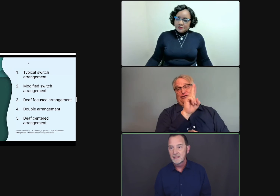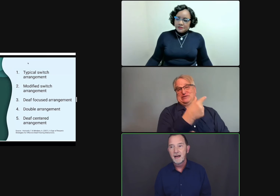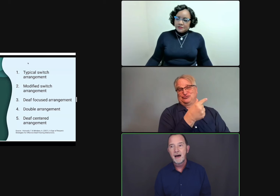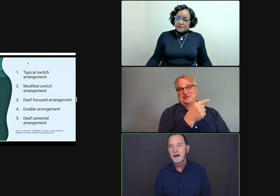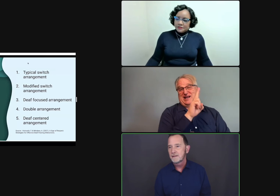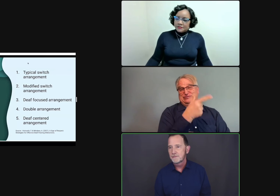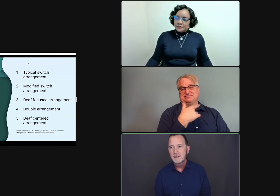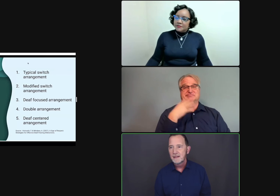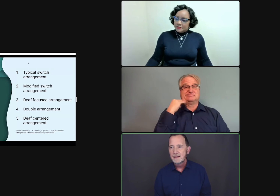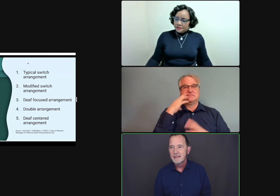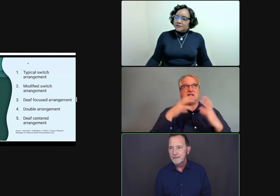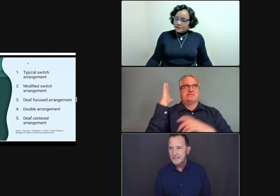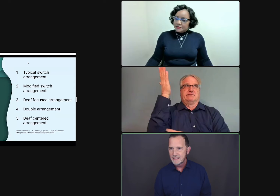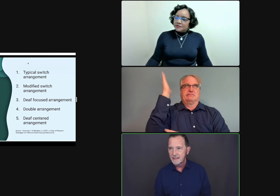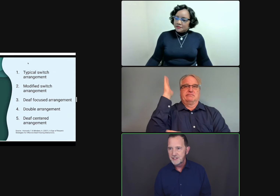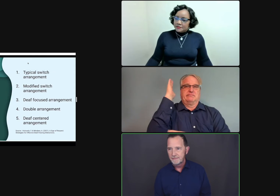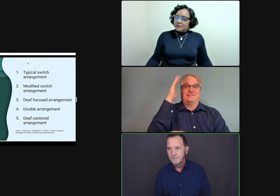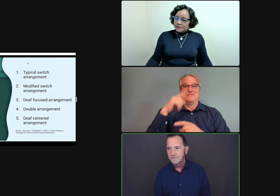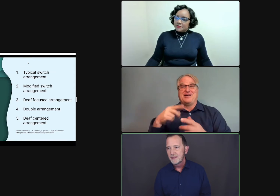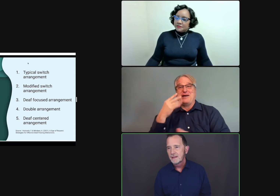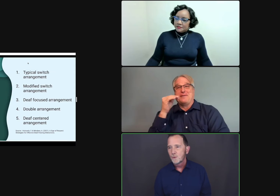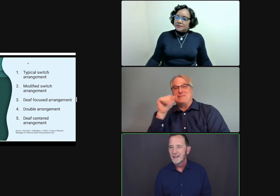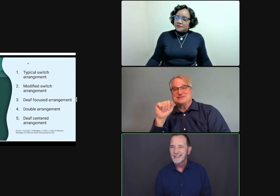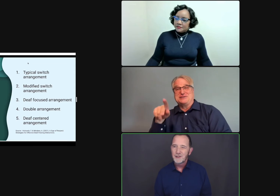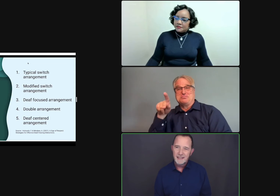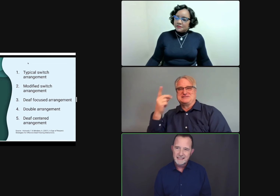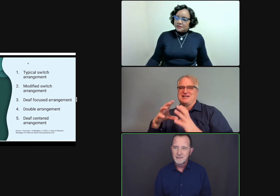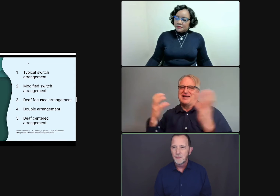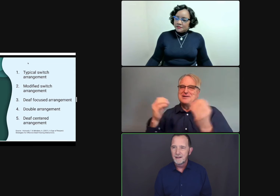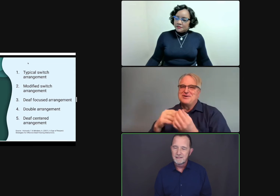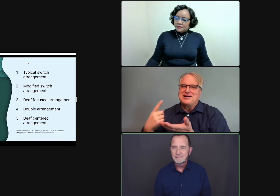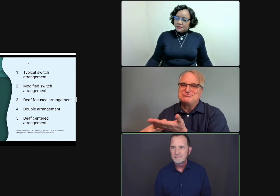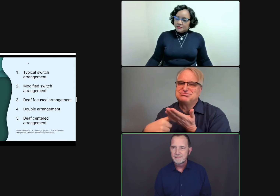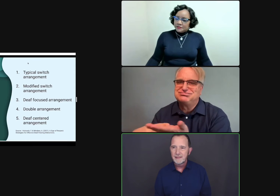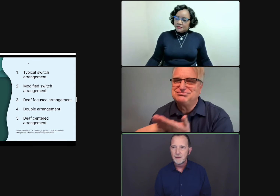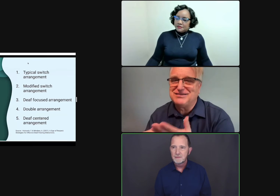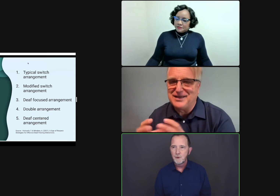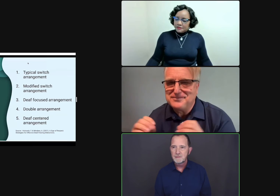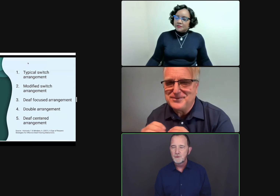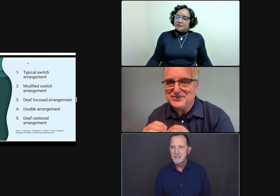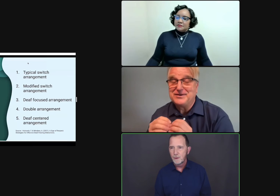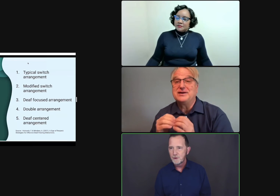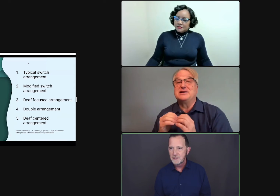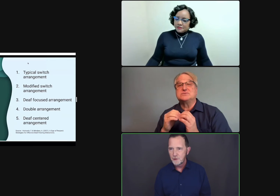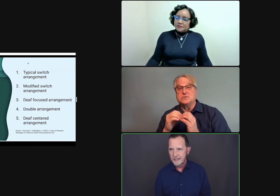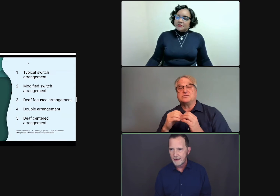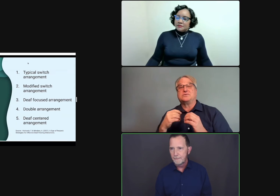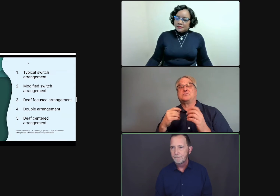was a lot of lively discussion, whereas other classes, where there's mostly one person droning on.